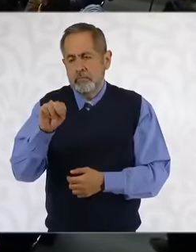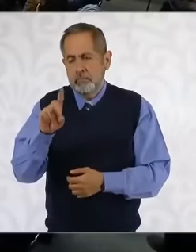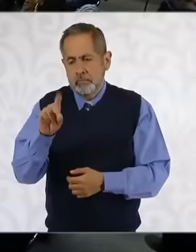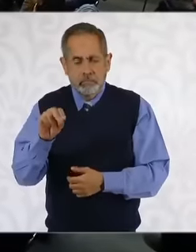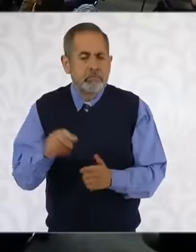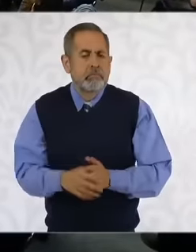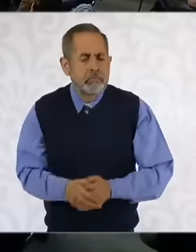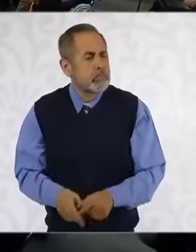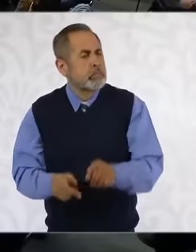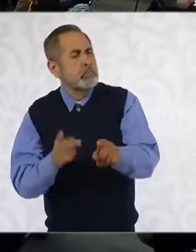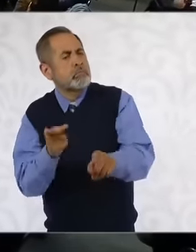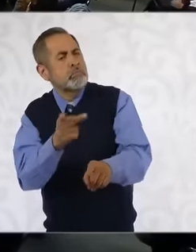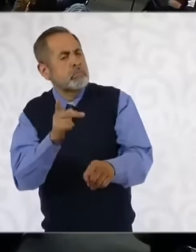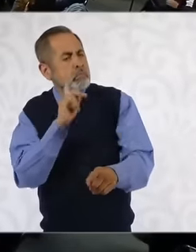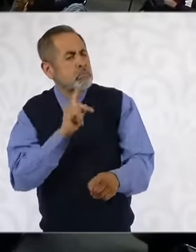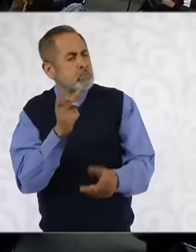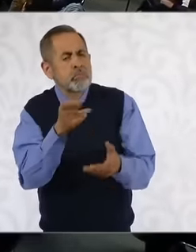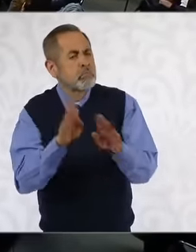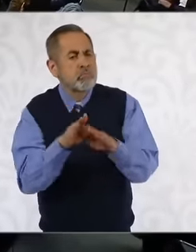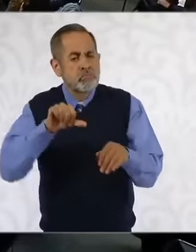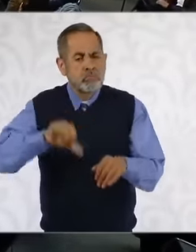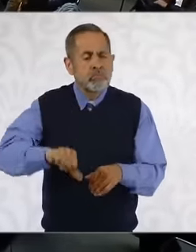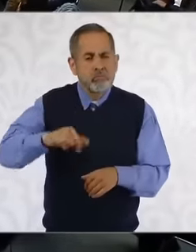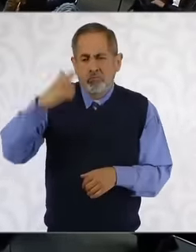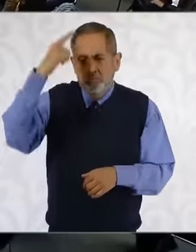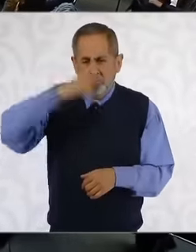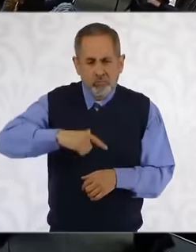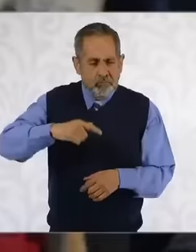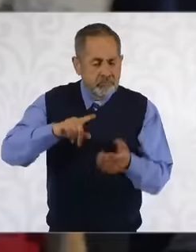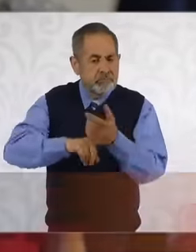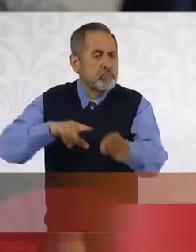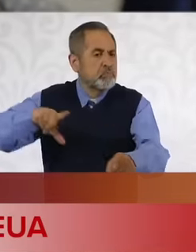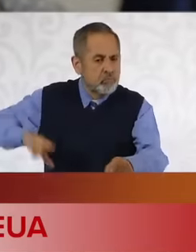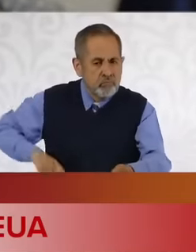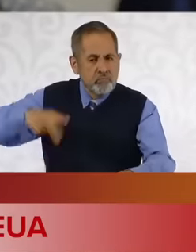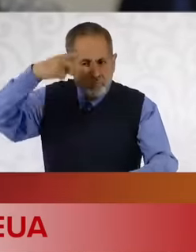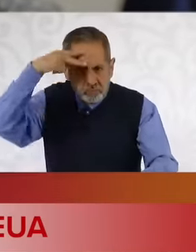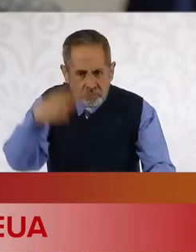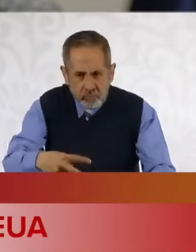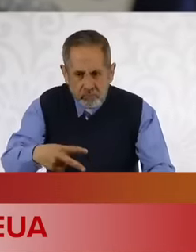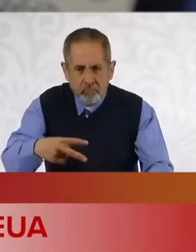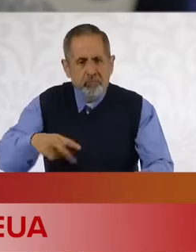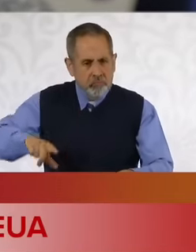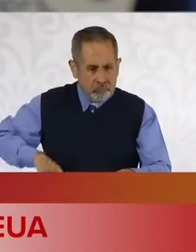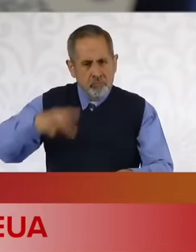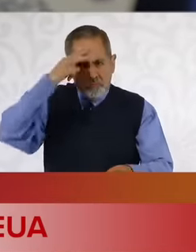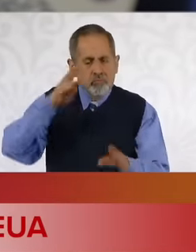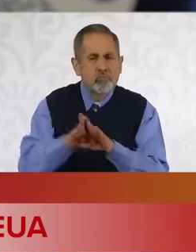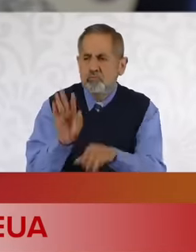the government of Mexico going to strengthen the protection of Mexicans in the United States in the face of the threat